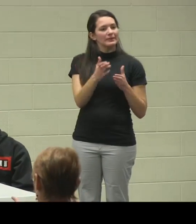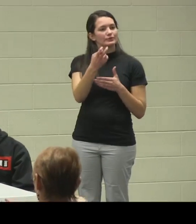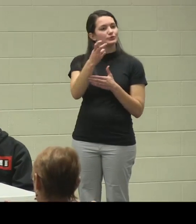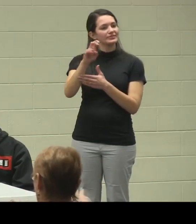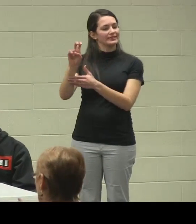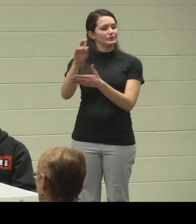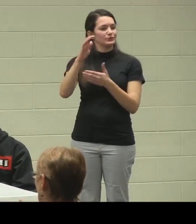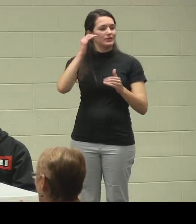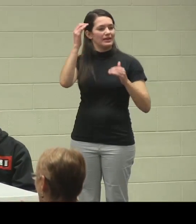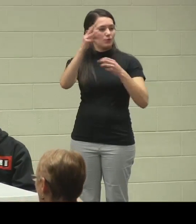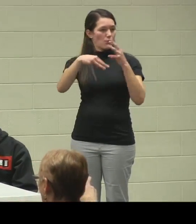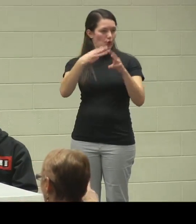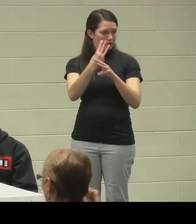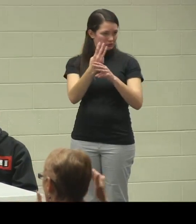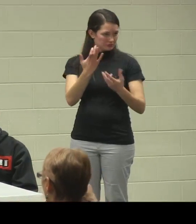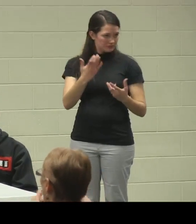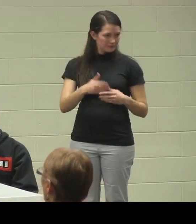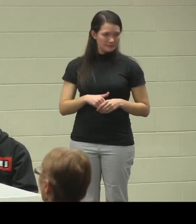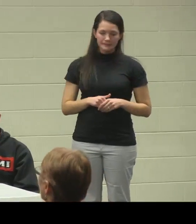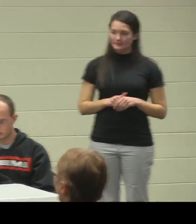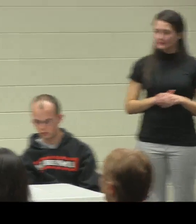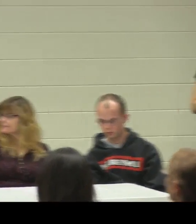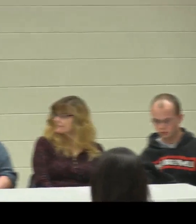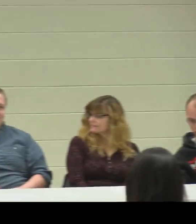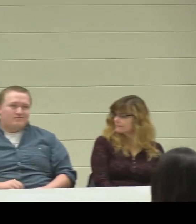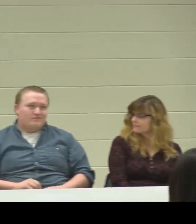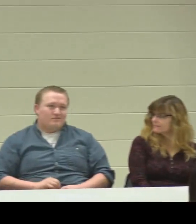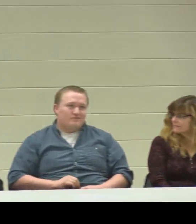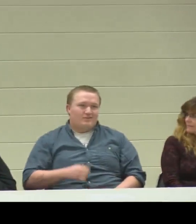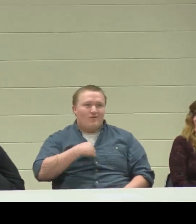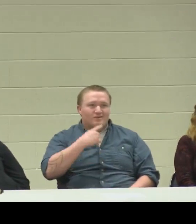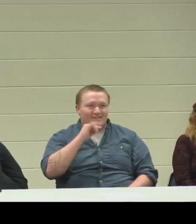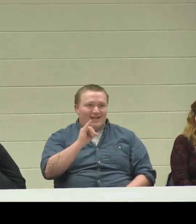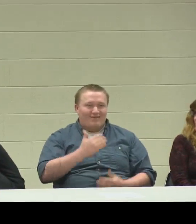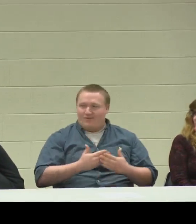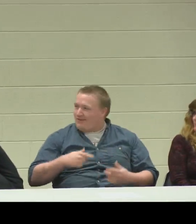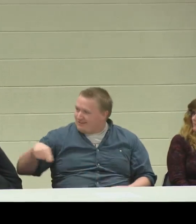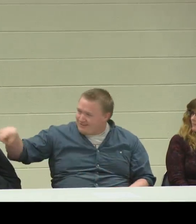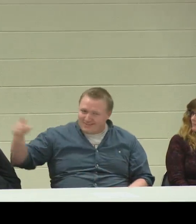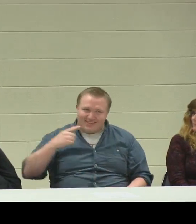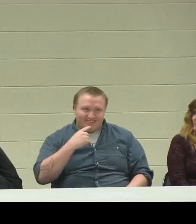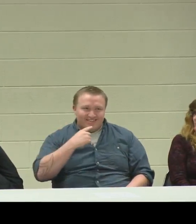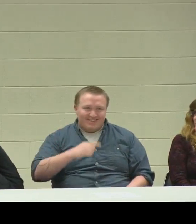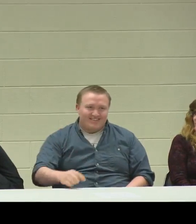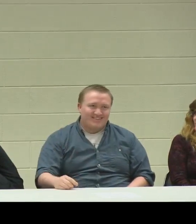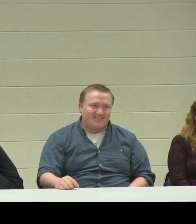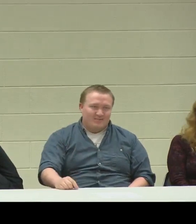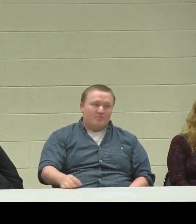into the adult world? I would say the same as everybody else